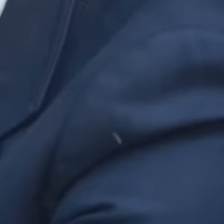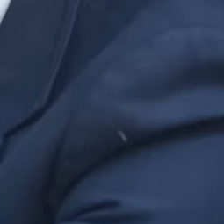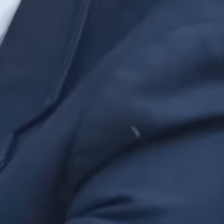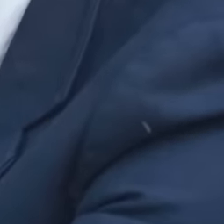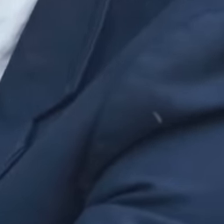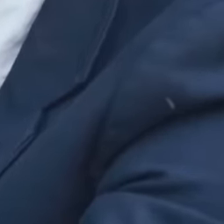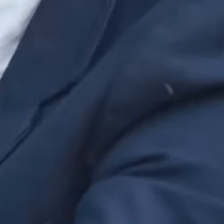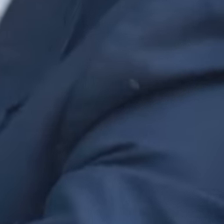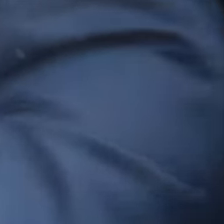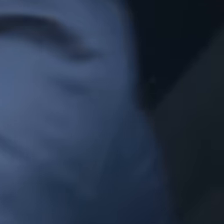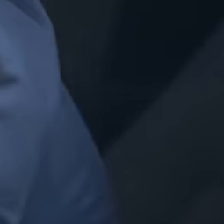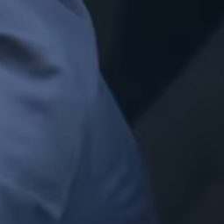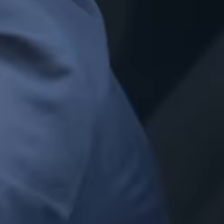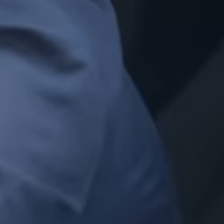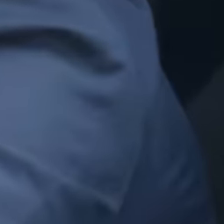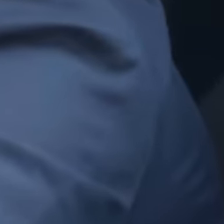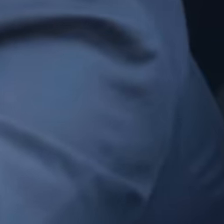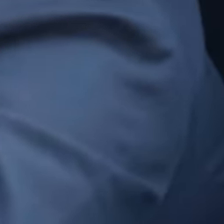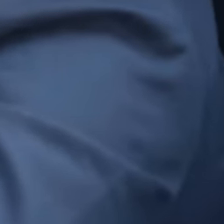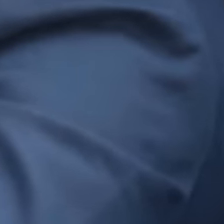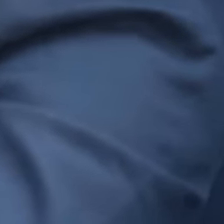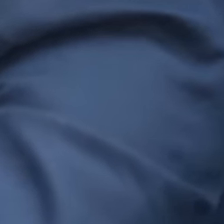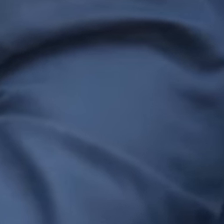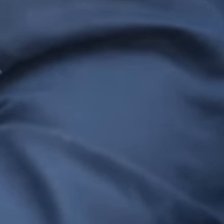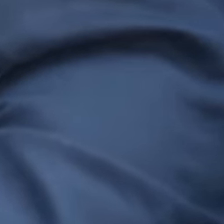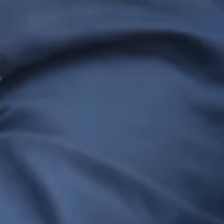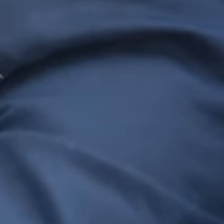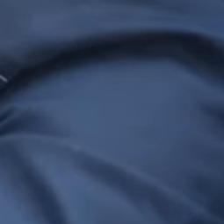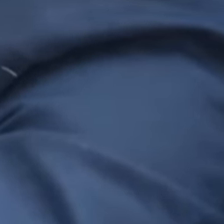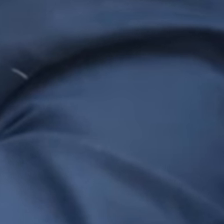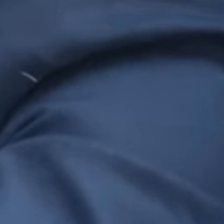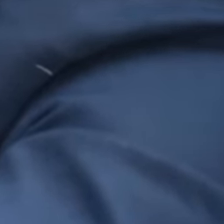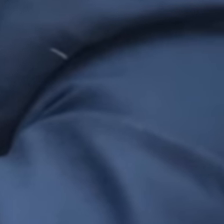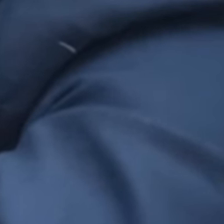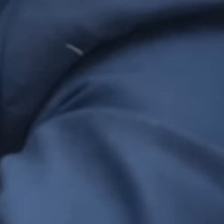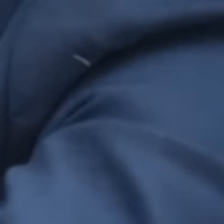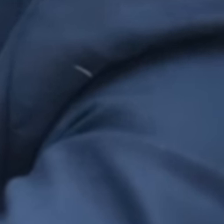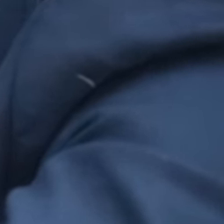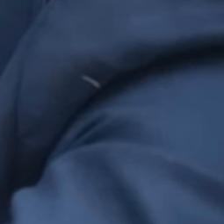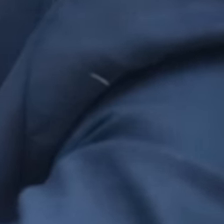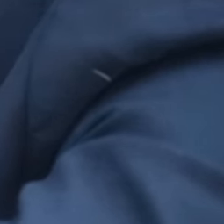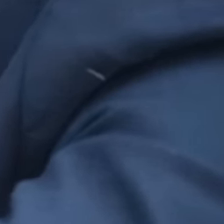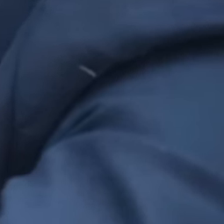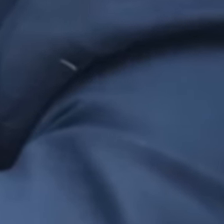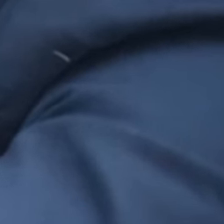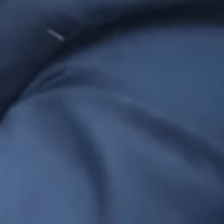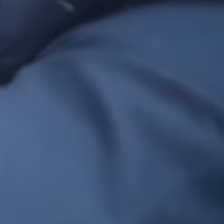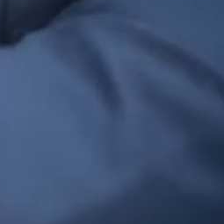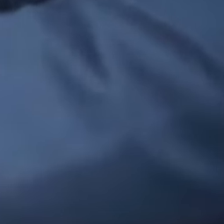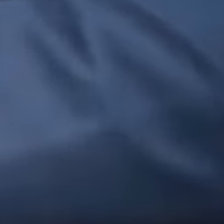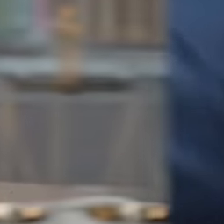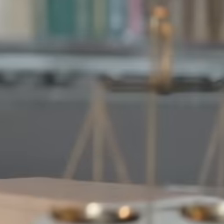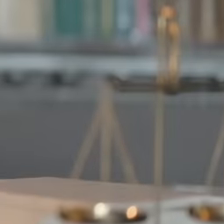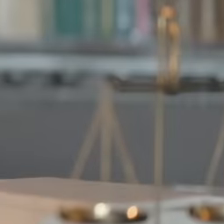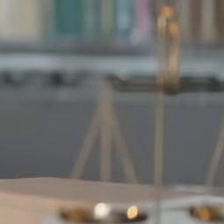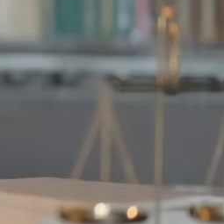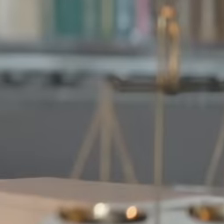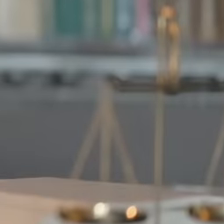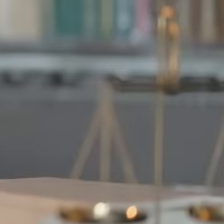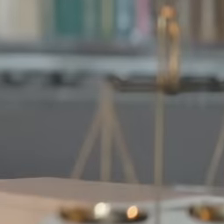to shed tears when they see that her business plans collapsed in the face of this today